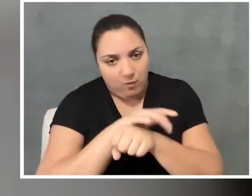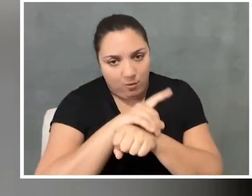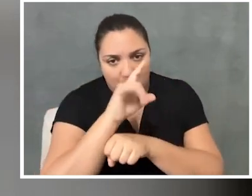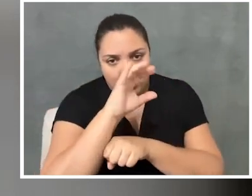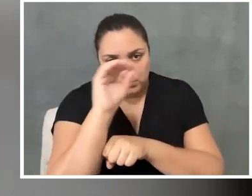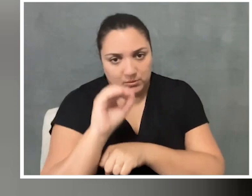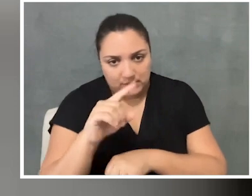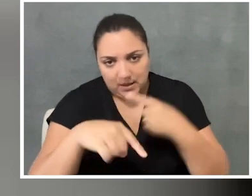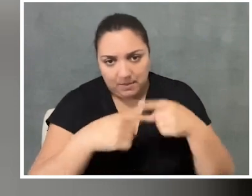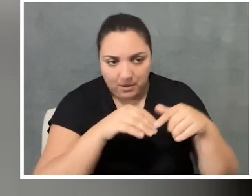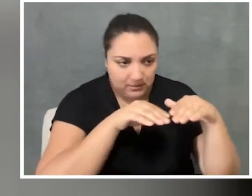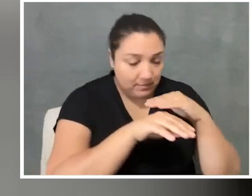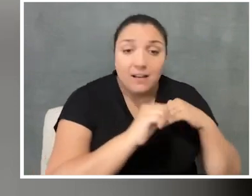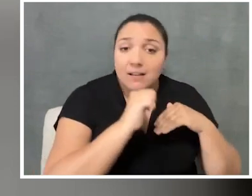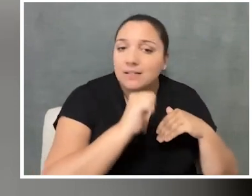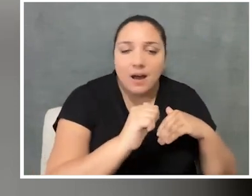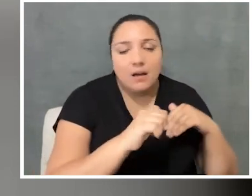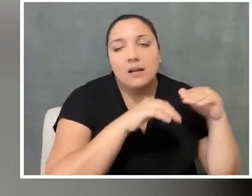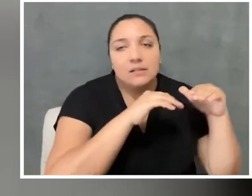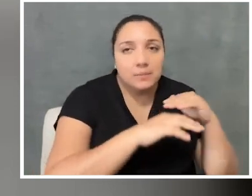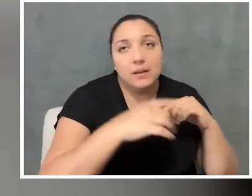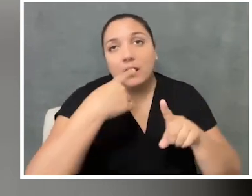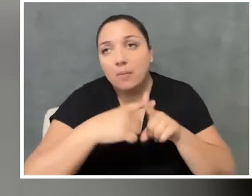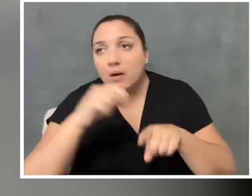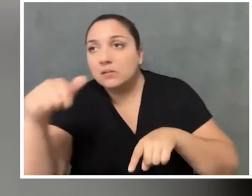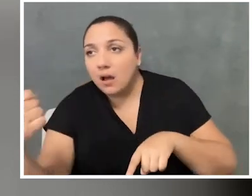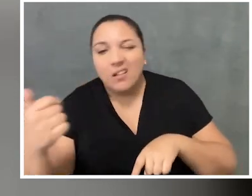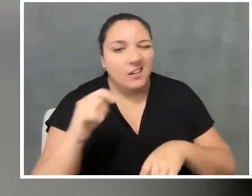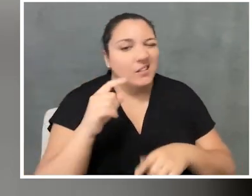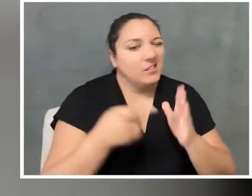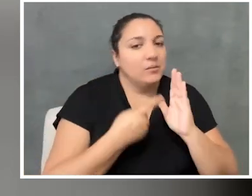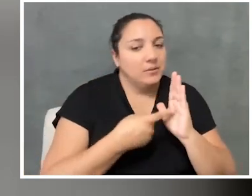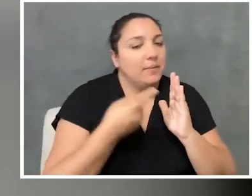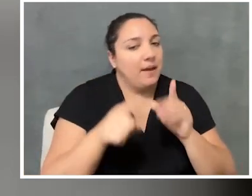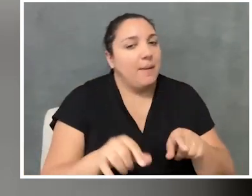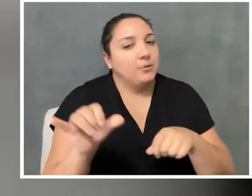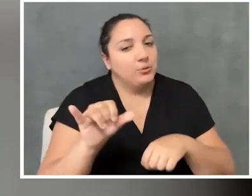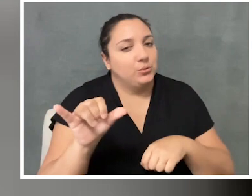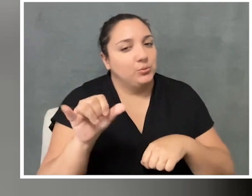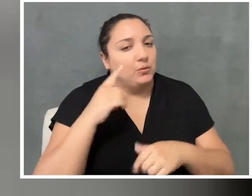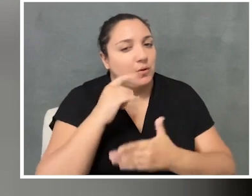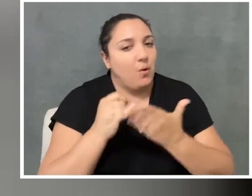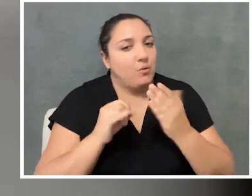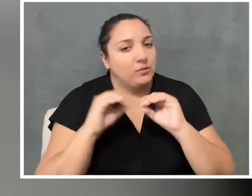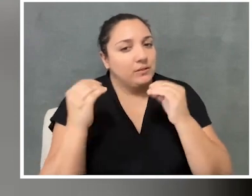not accessibility and something else, which is also something that tends to happen to a lot of folks at arts organizations, in particular,